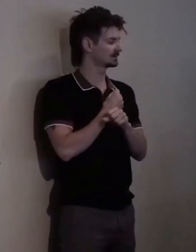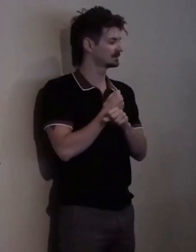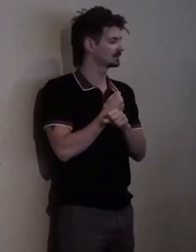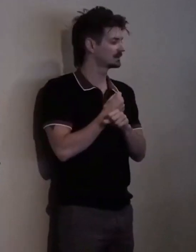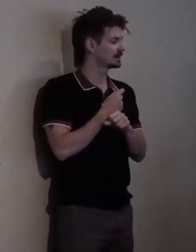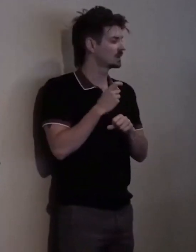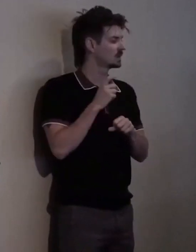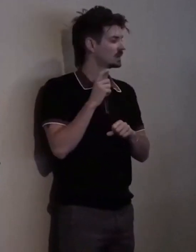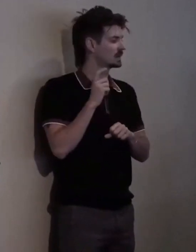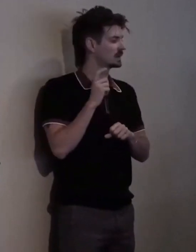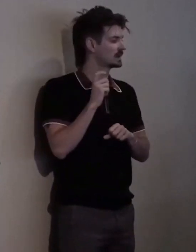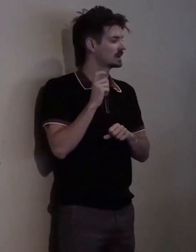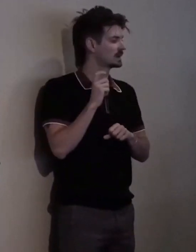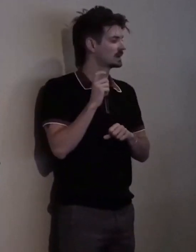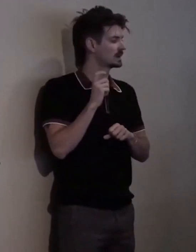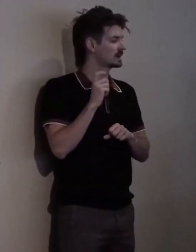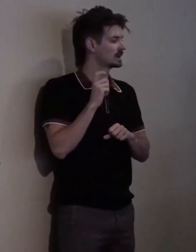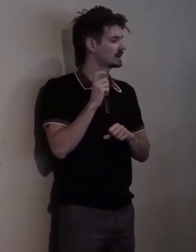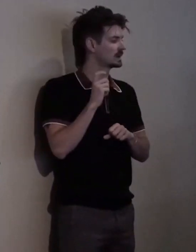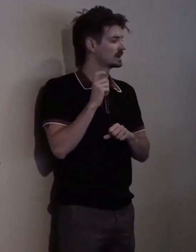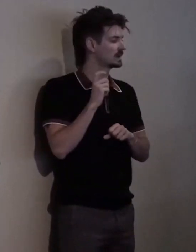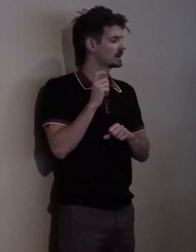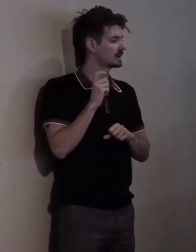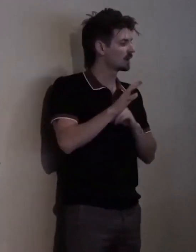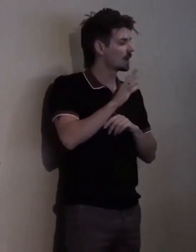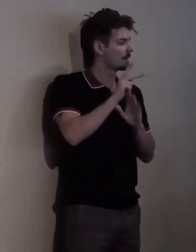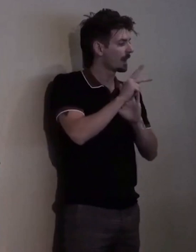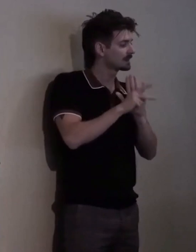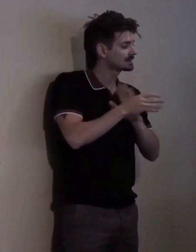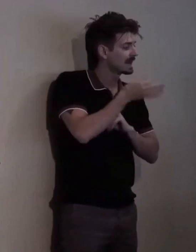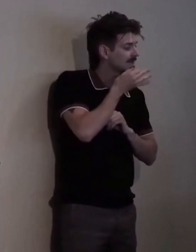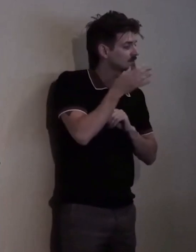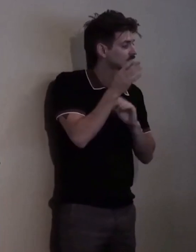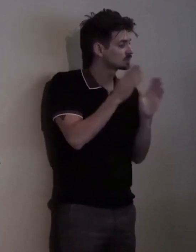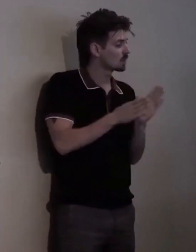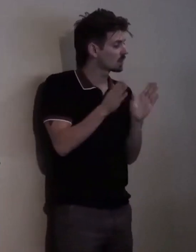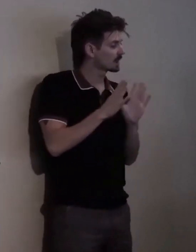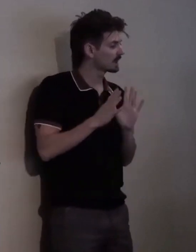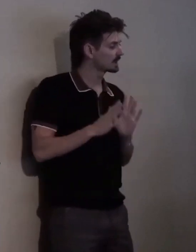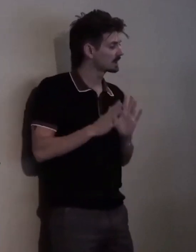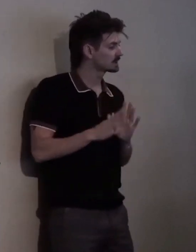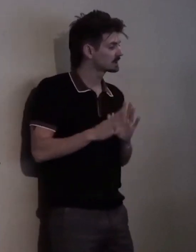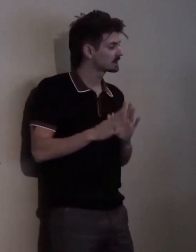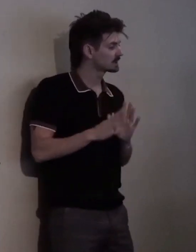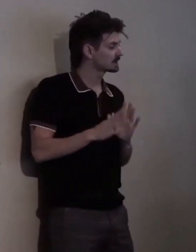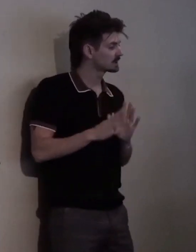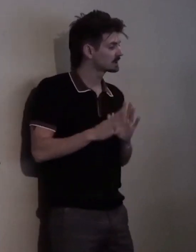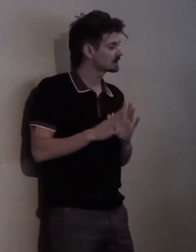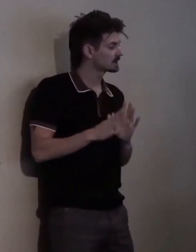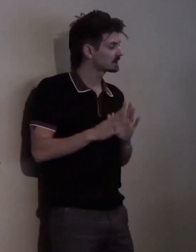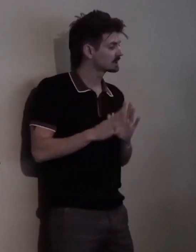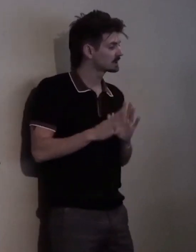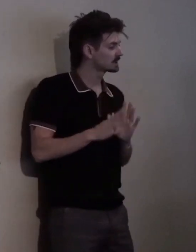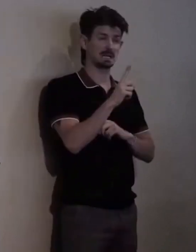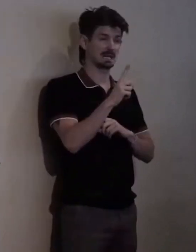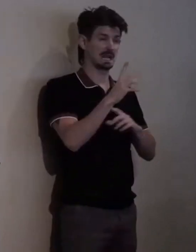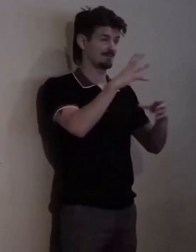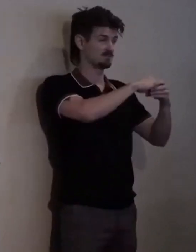and organizers so that the disability perspective is baked into everything. Love that, Julie... Uhm...